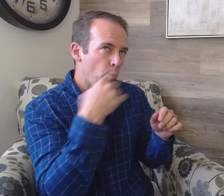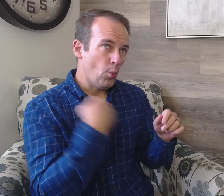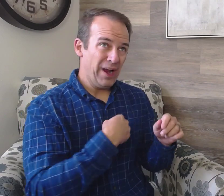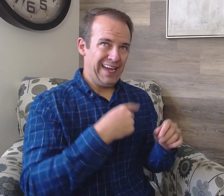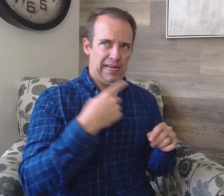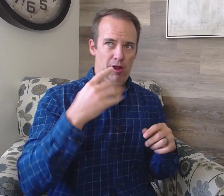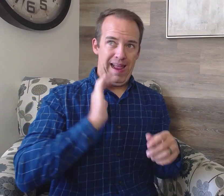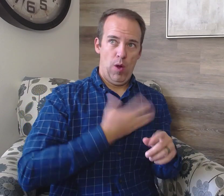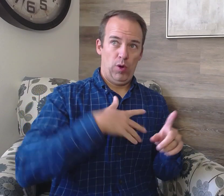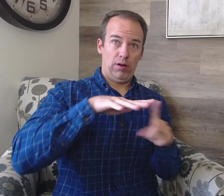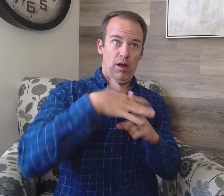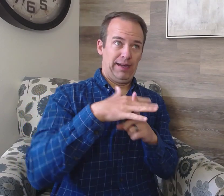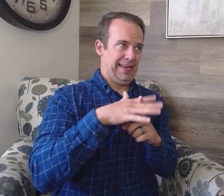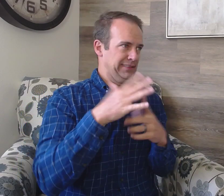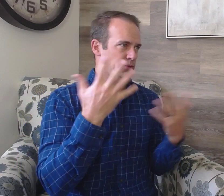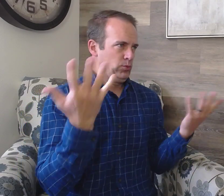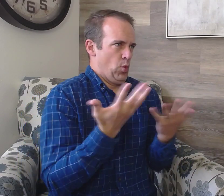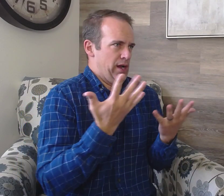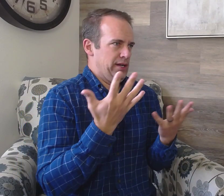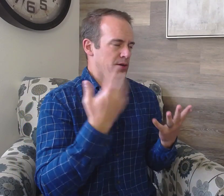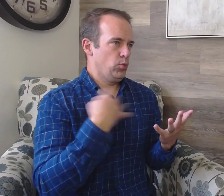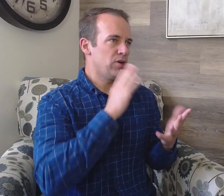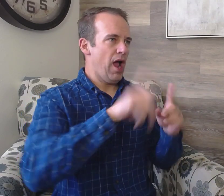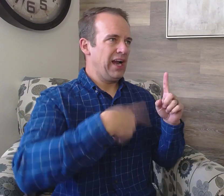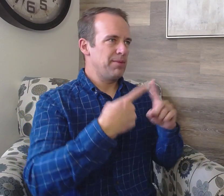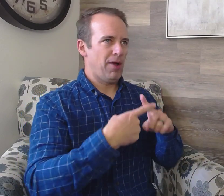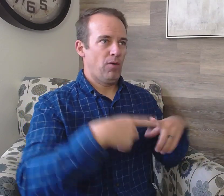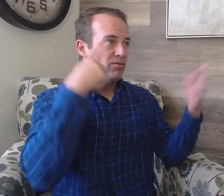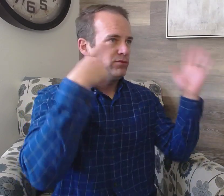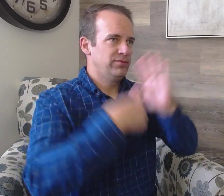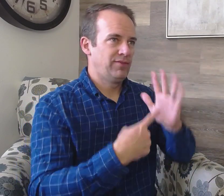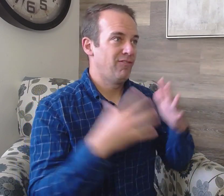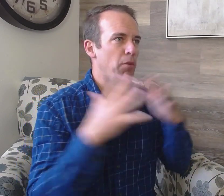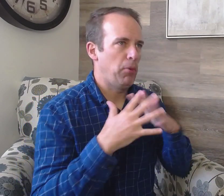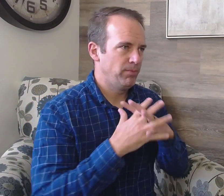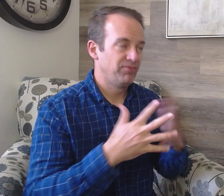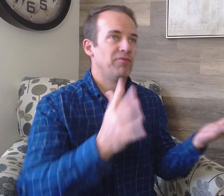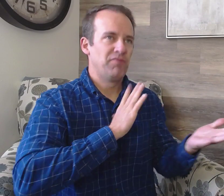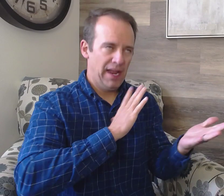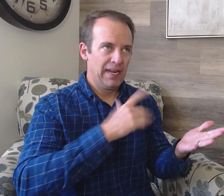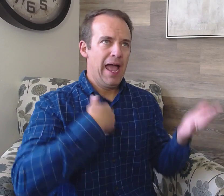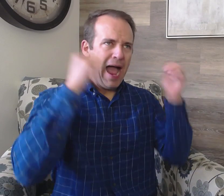One thing though, if we know the context of the conversation For example, if we are talking about football